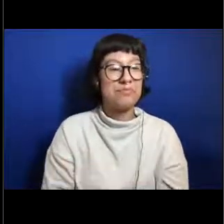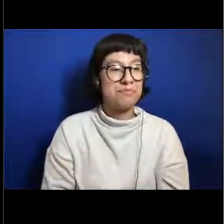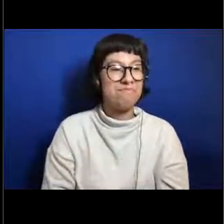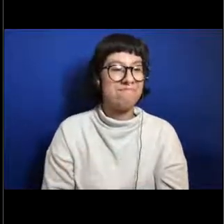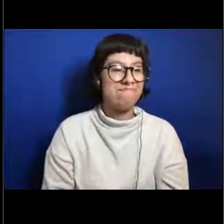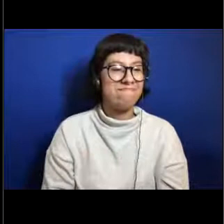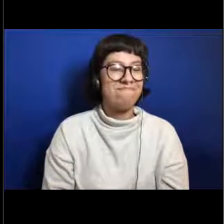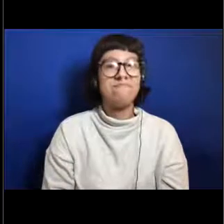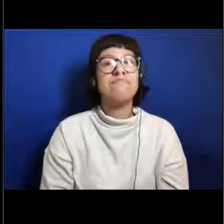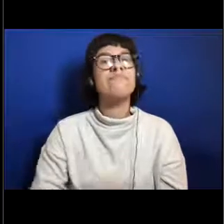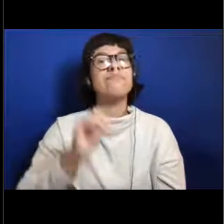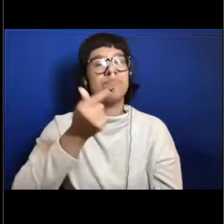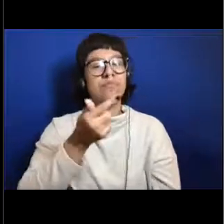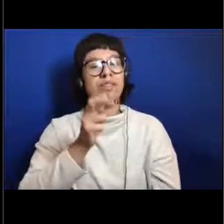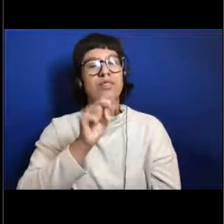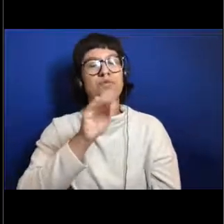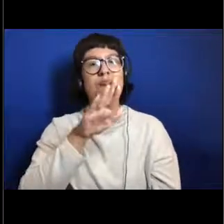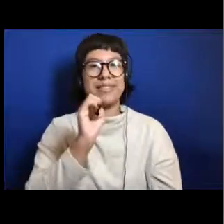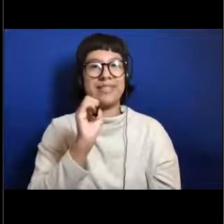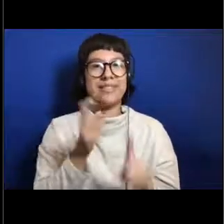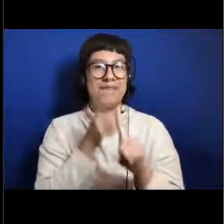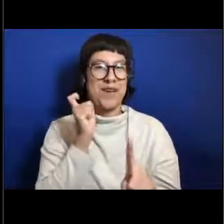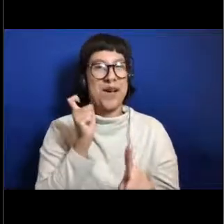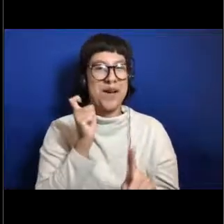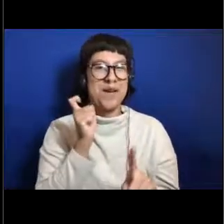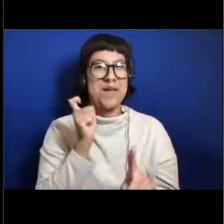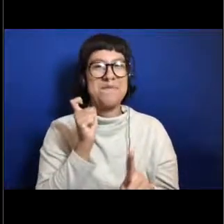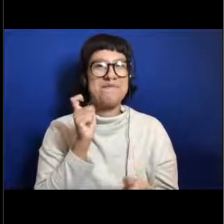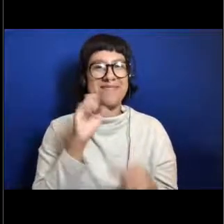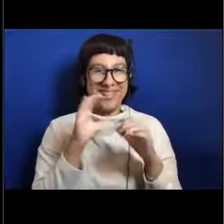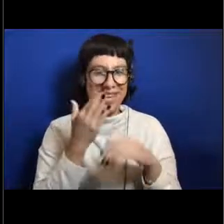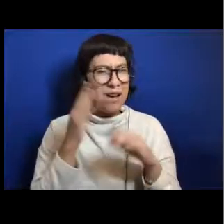[Grace] This is Grace from the chat box and what a silly question Kasey, of course we have more questions.